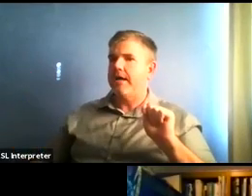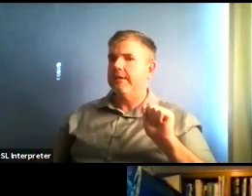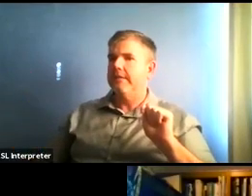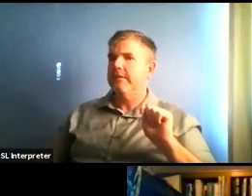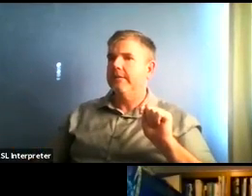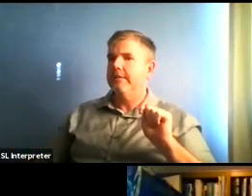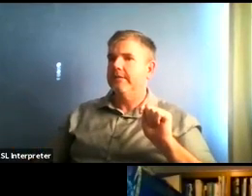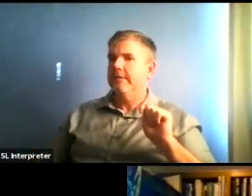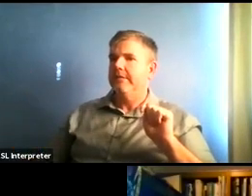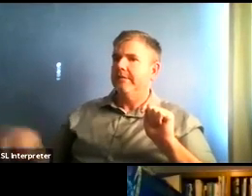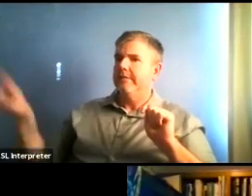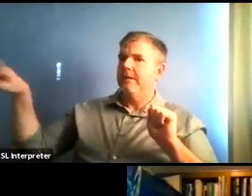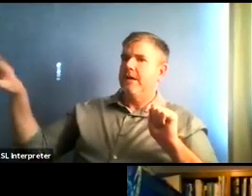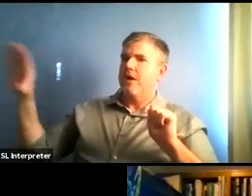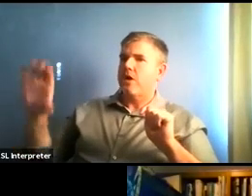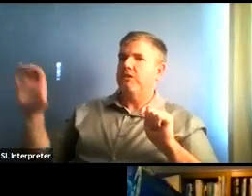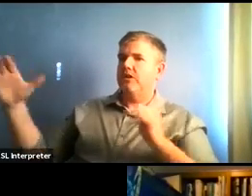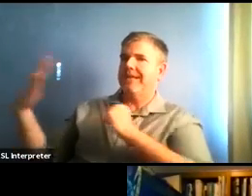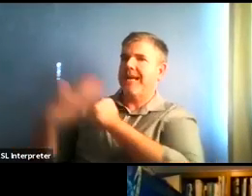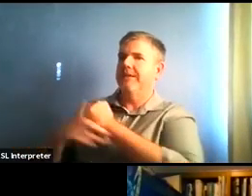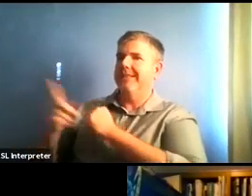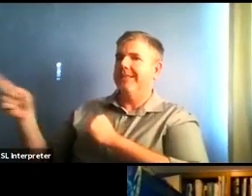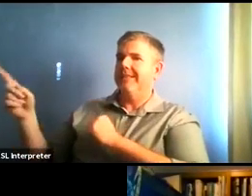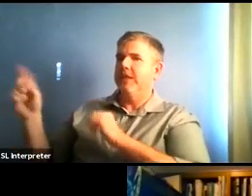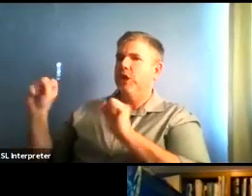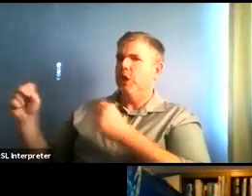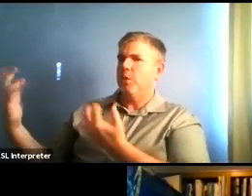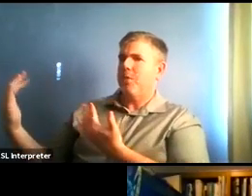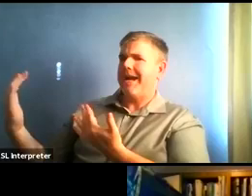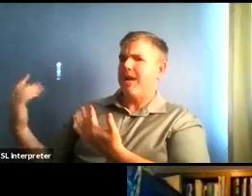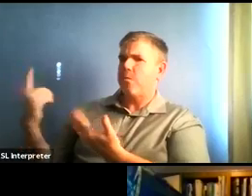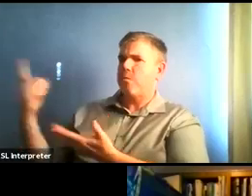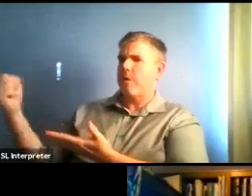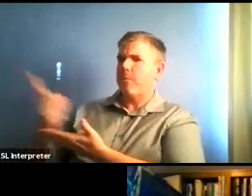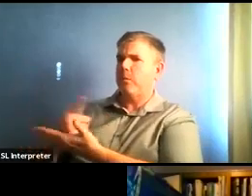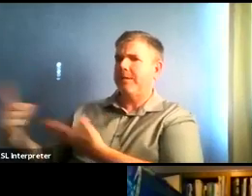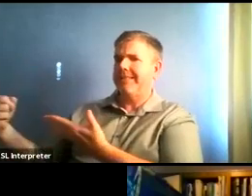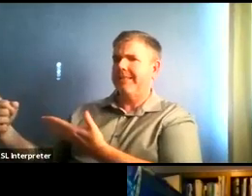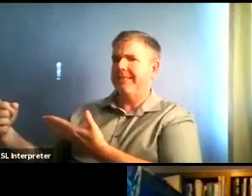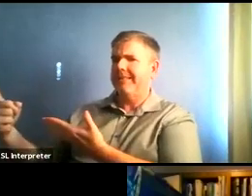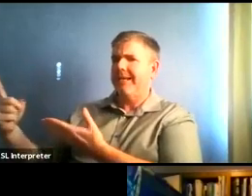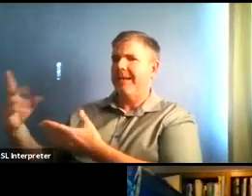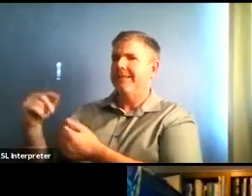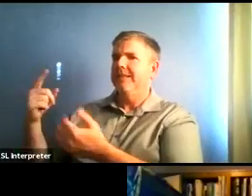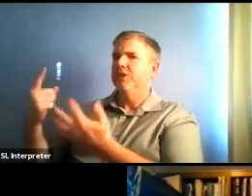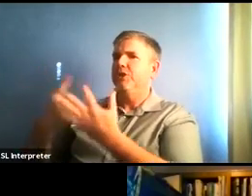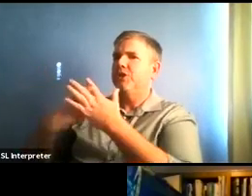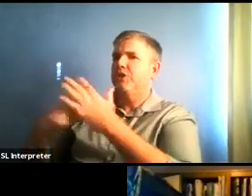wait one week, that they could actually get into the red on Tuesday. Is that does that make sense